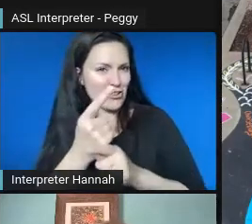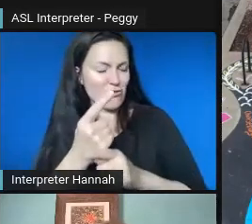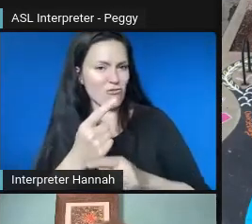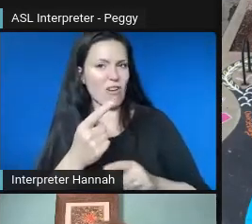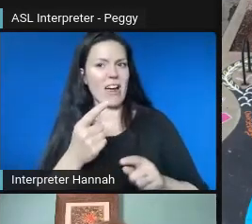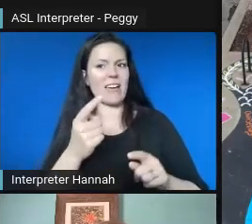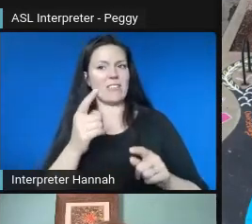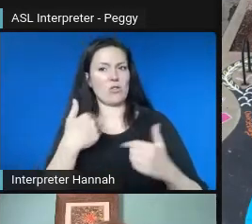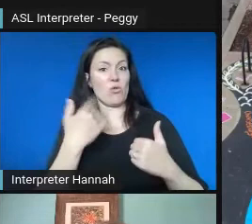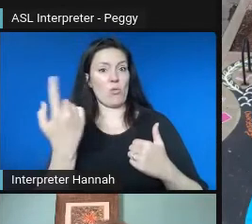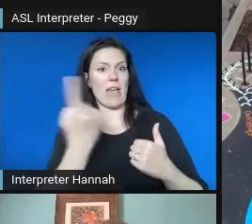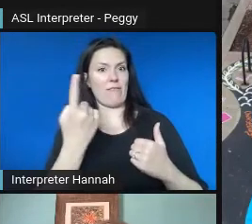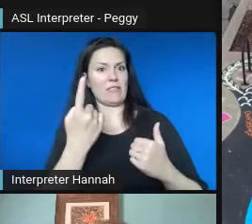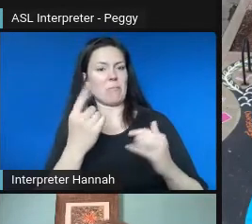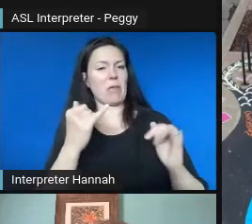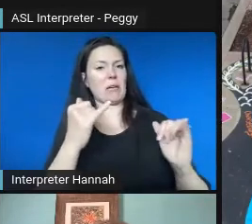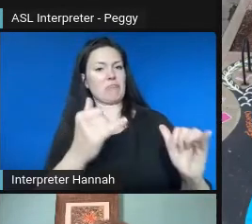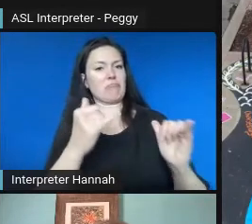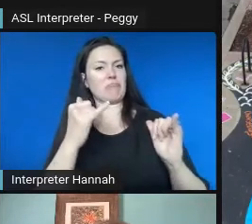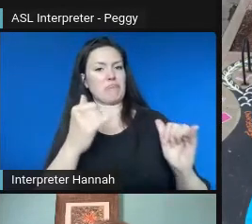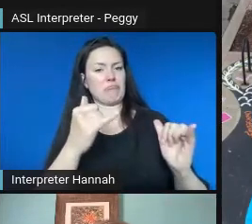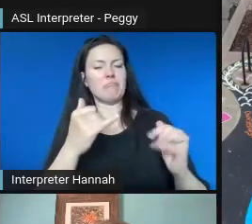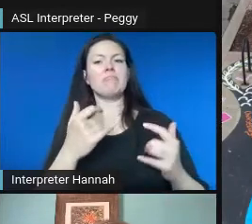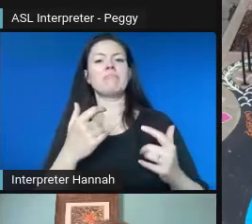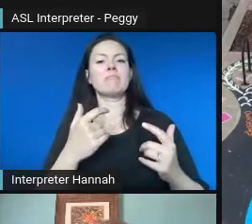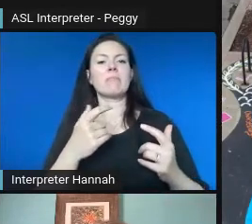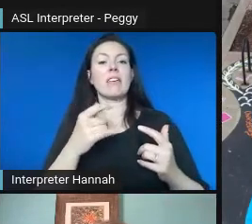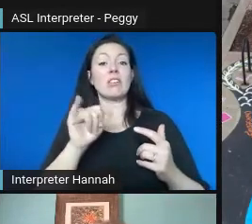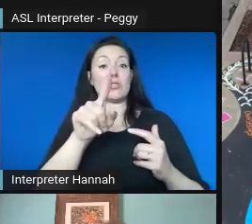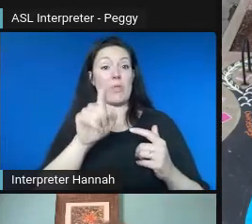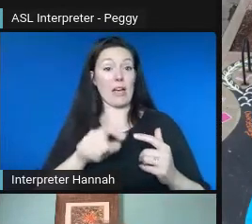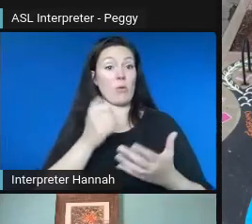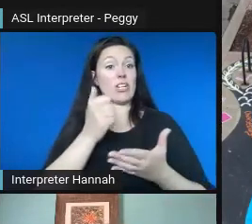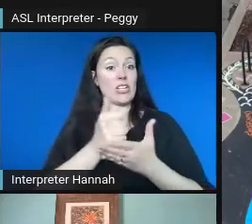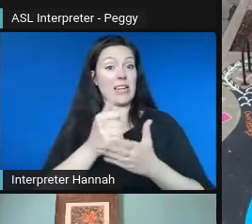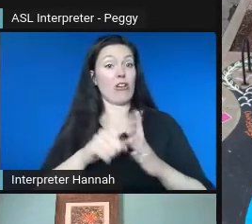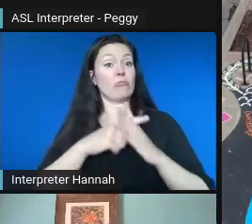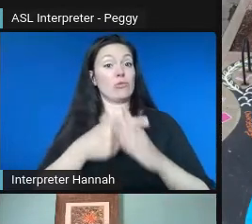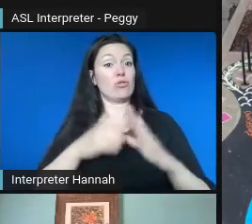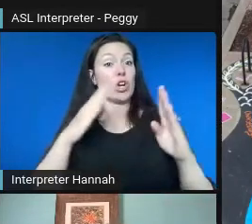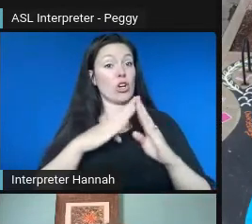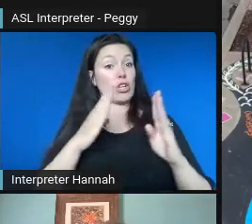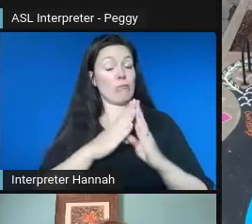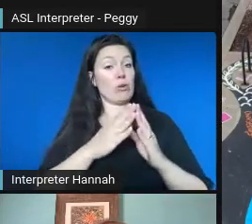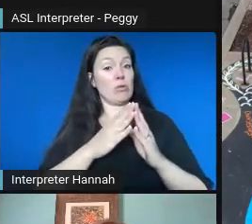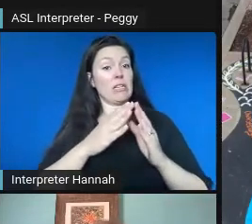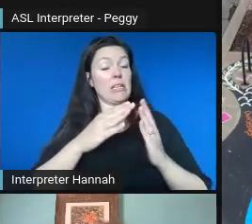neighborhood painted the mural on the sidewalk. It was intended to be temporary.